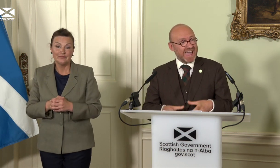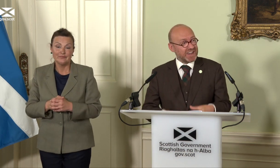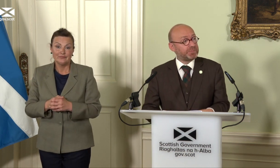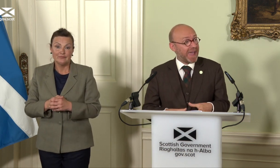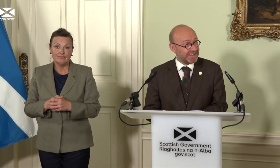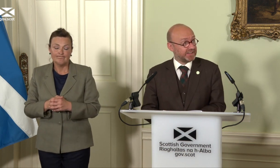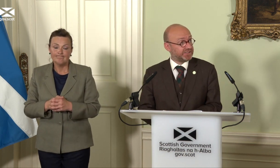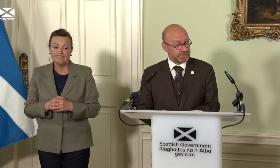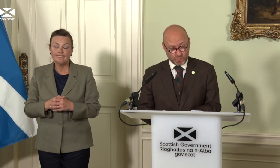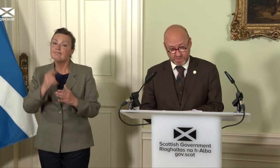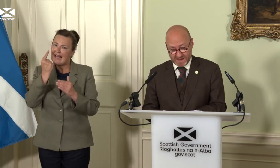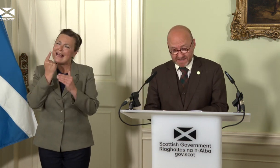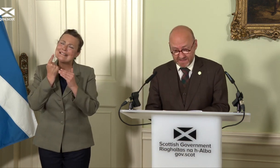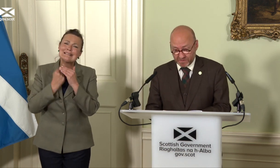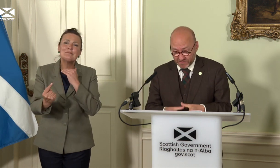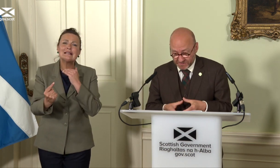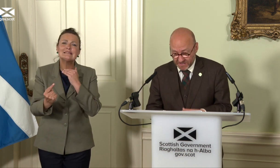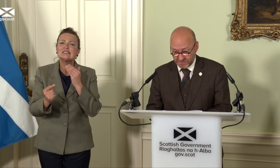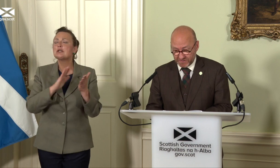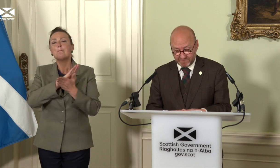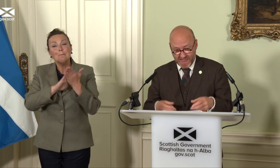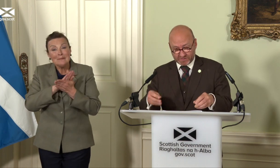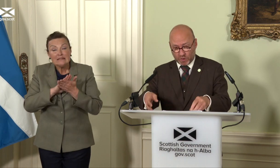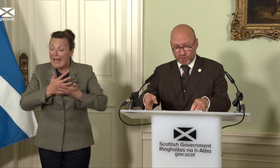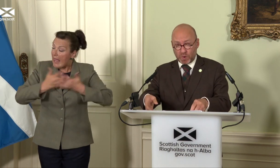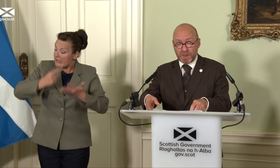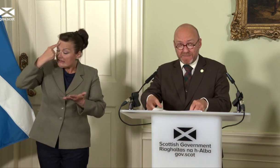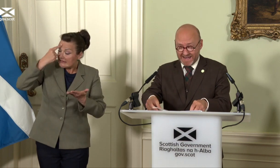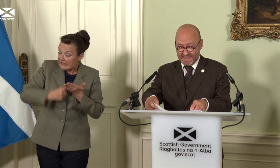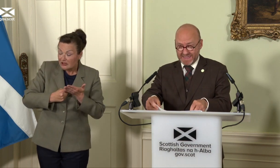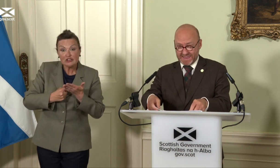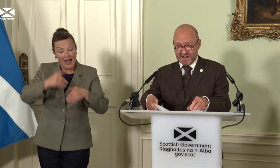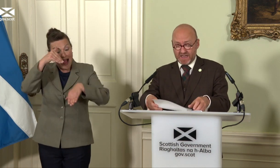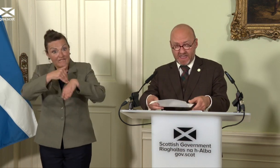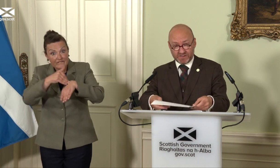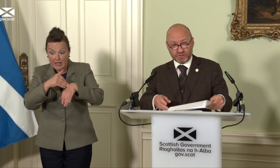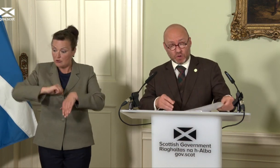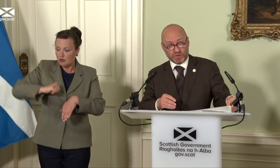Independence would mean that the decisions that affect Scotland would be made here in Scotland.